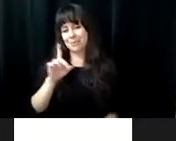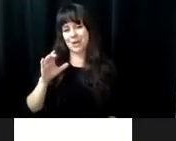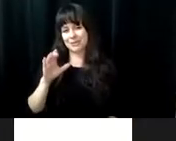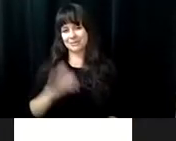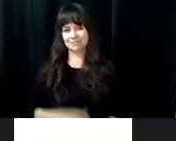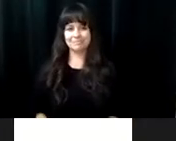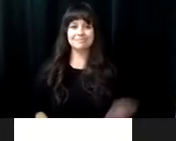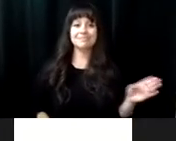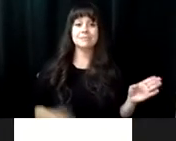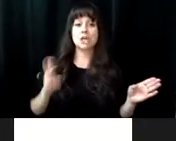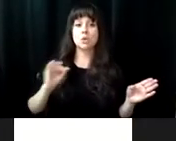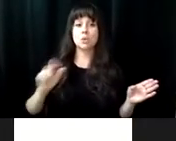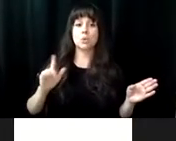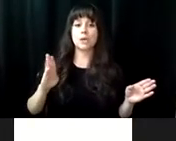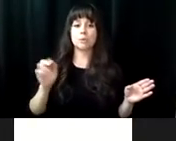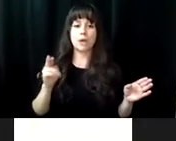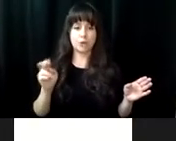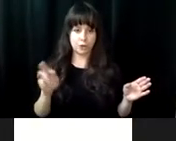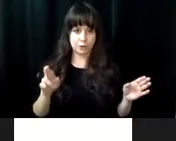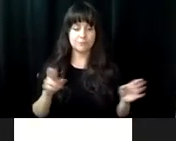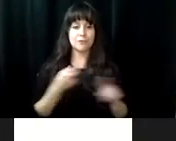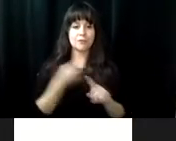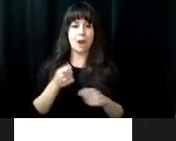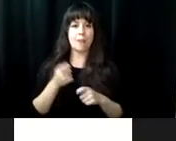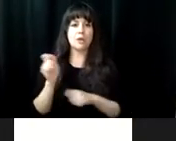you every year, get adventures under our belts. Have fun and good laugh